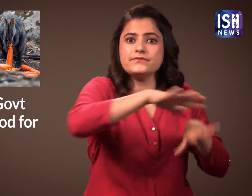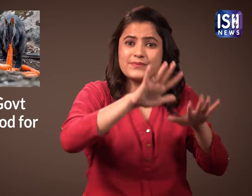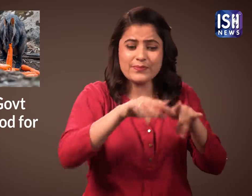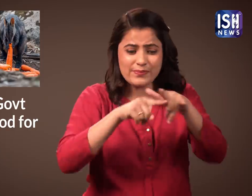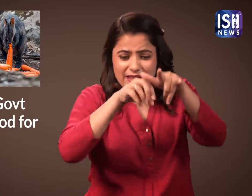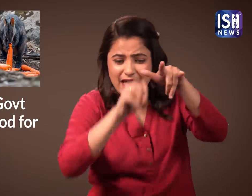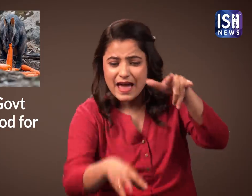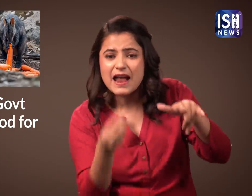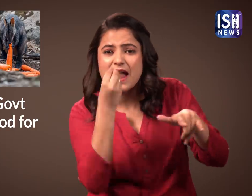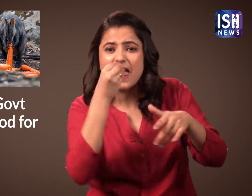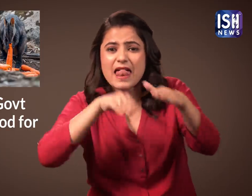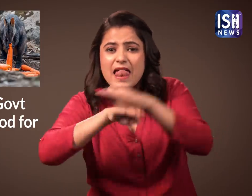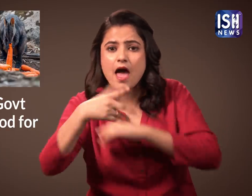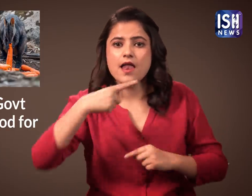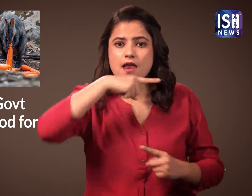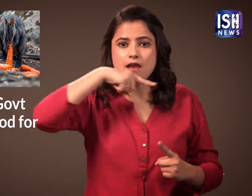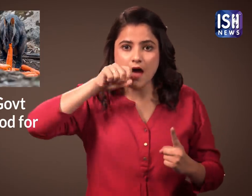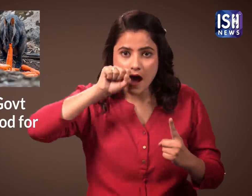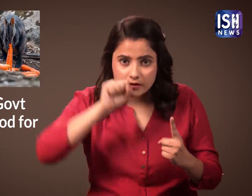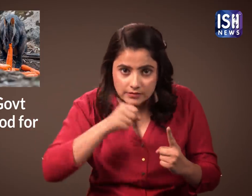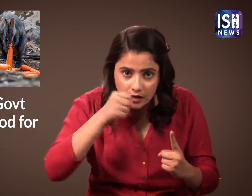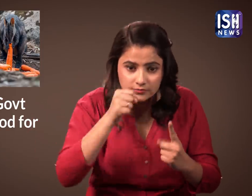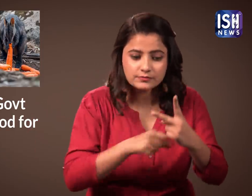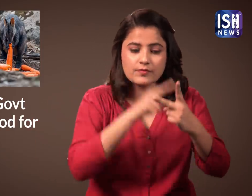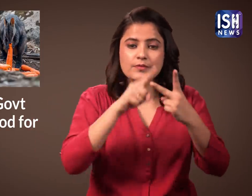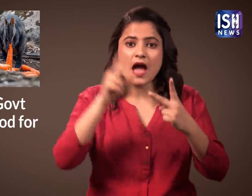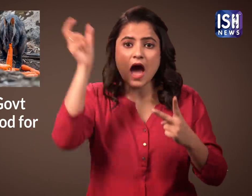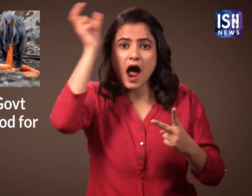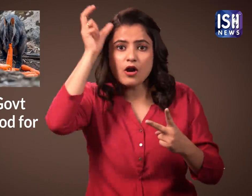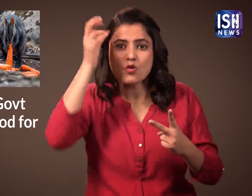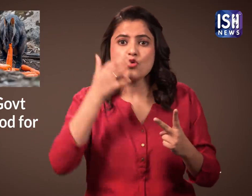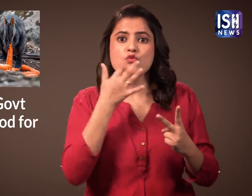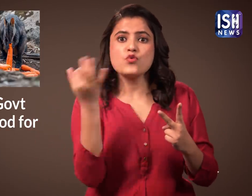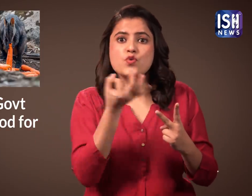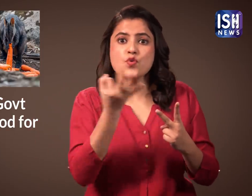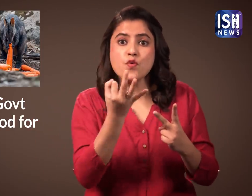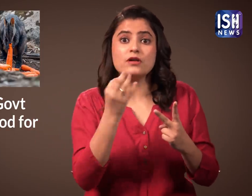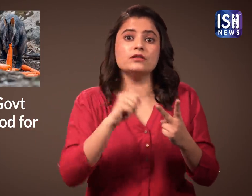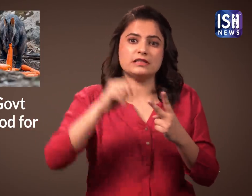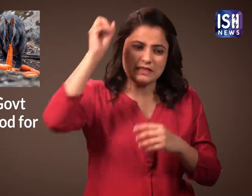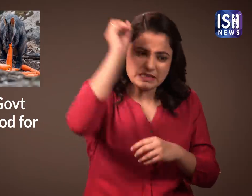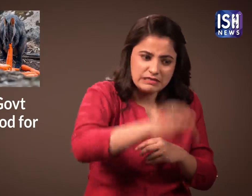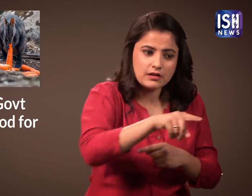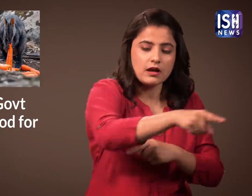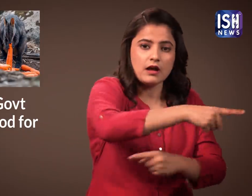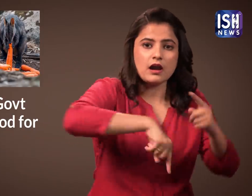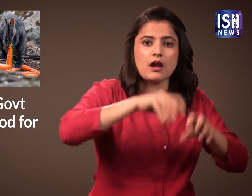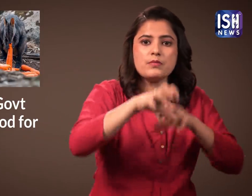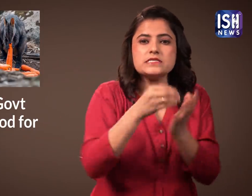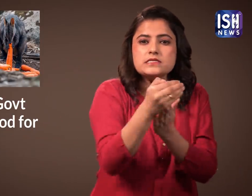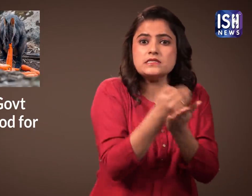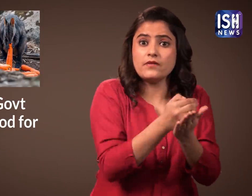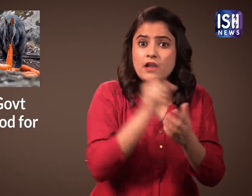They have dropped carrots and sweet potatoes to save the animals.